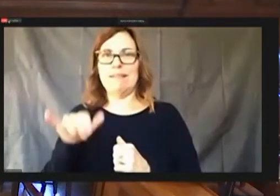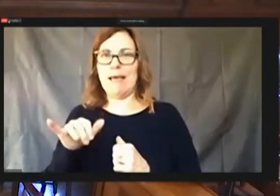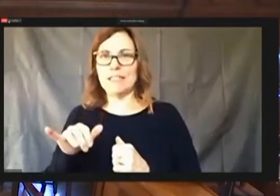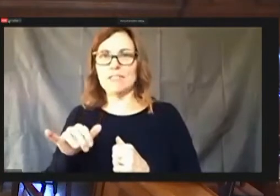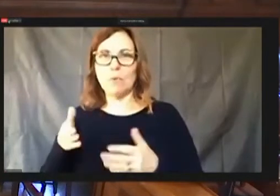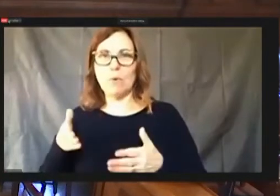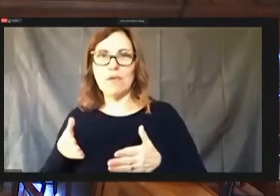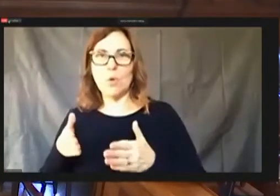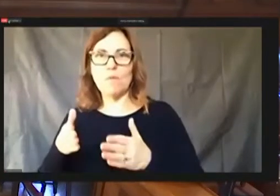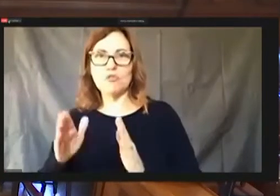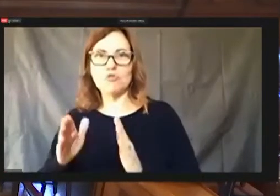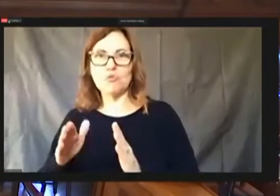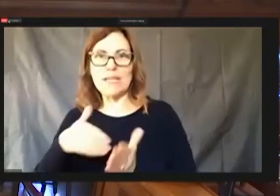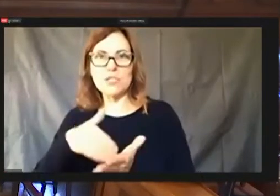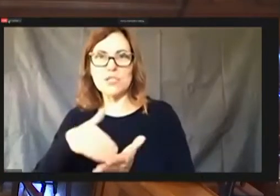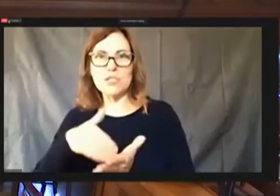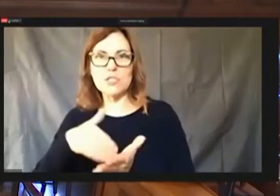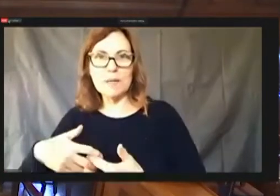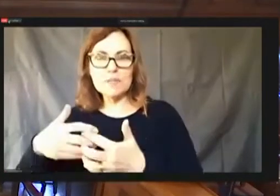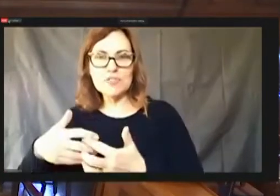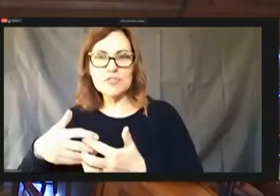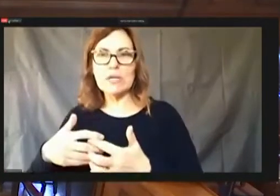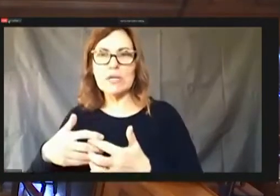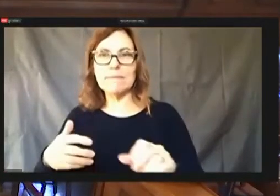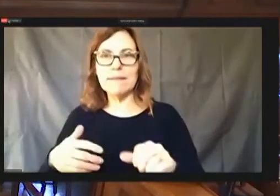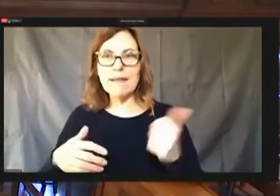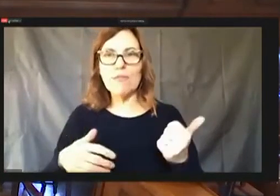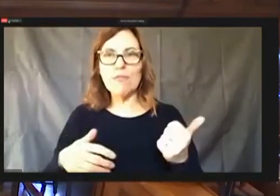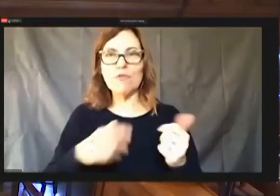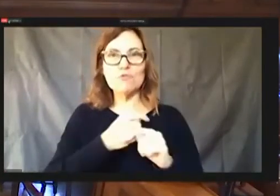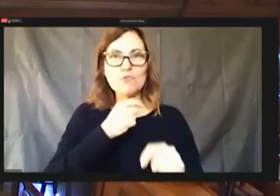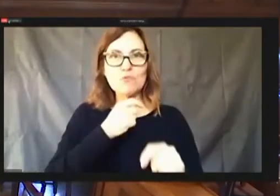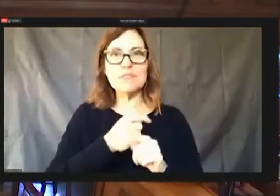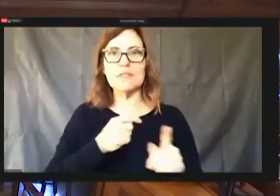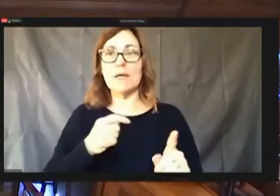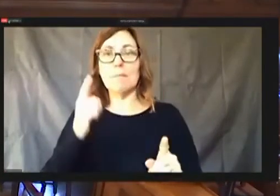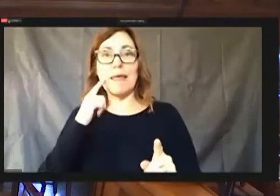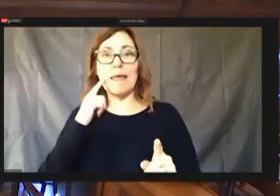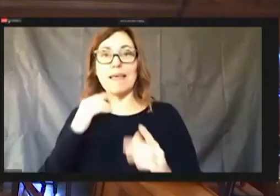I do think that the administration is going to read the new incoming administration is going to reopen the budget.